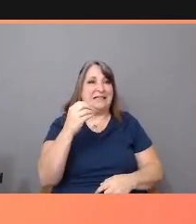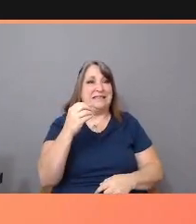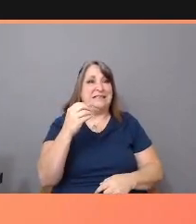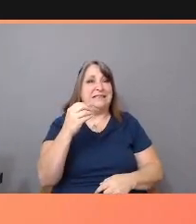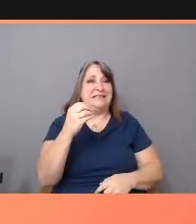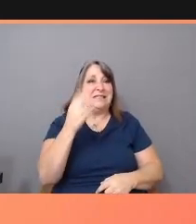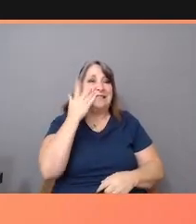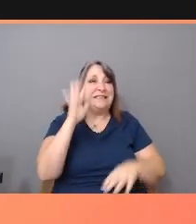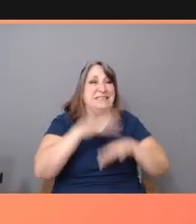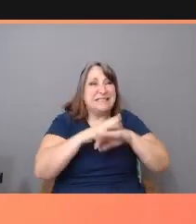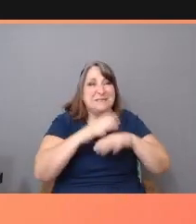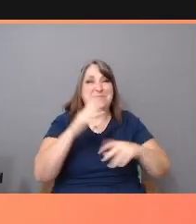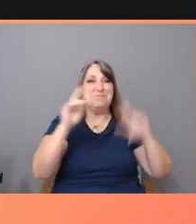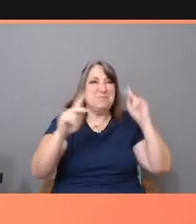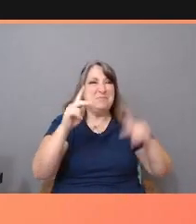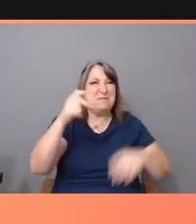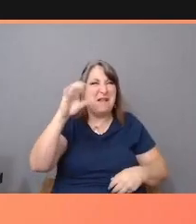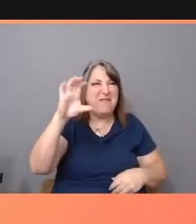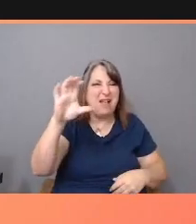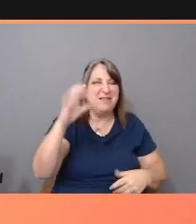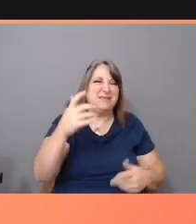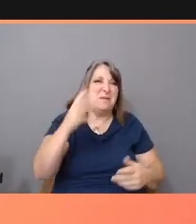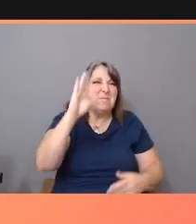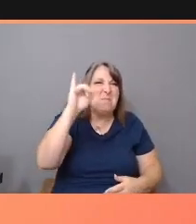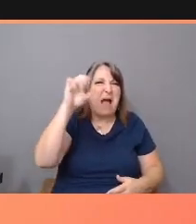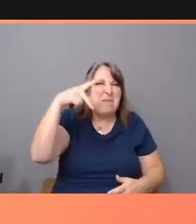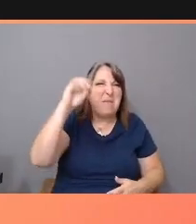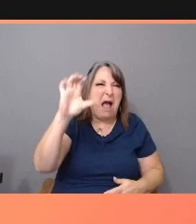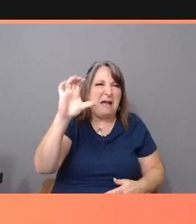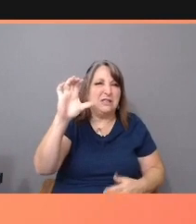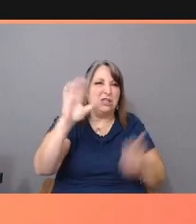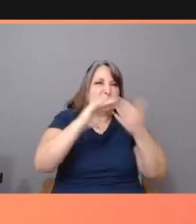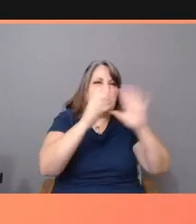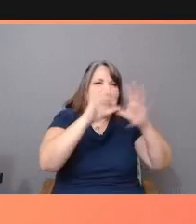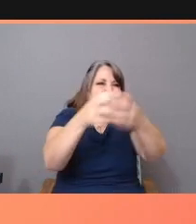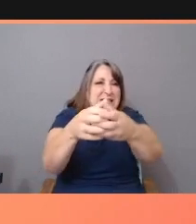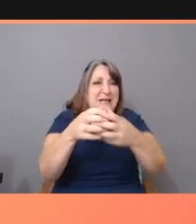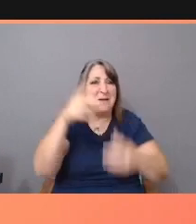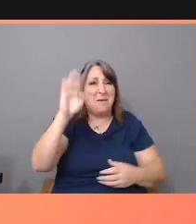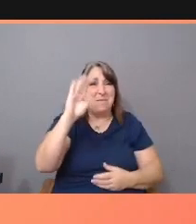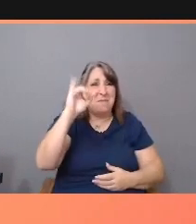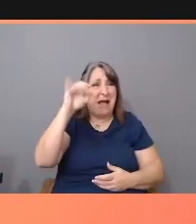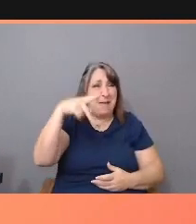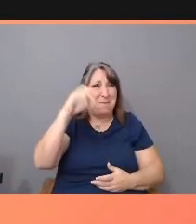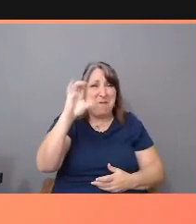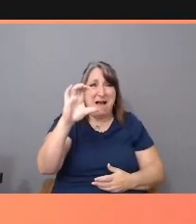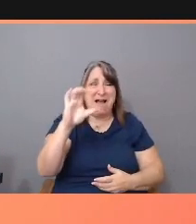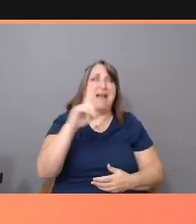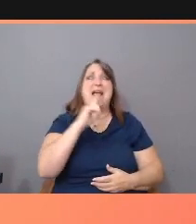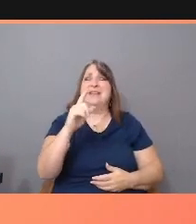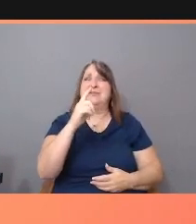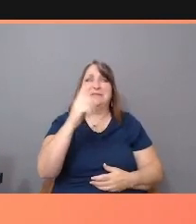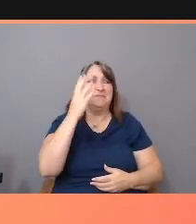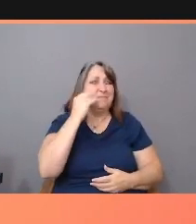communities. BIPOC have paid the exorbitant price of US media misrepresentation.